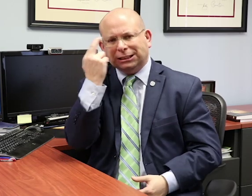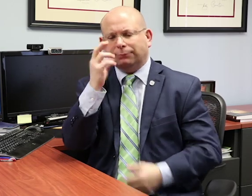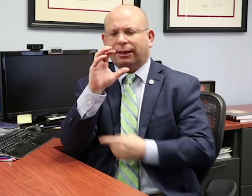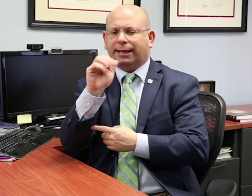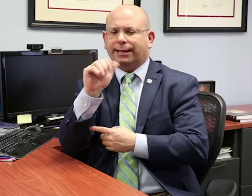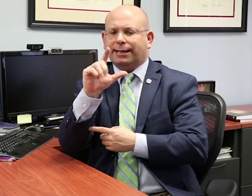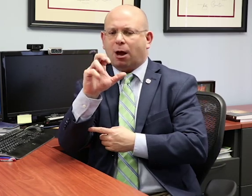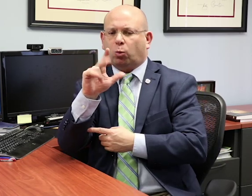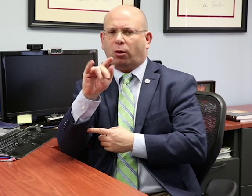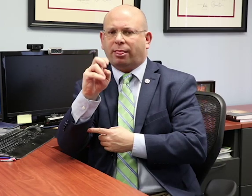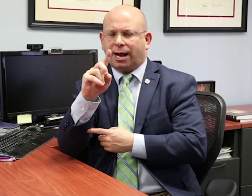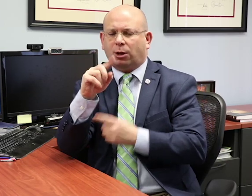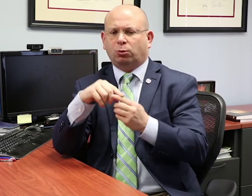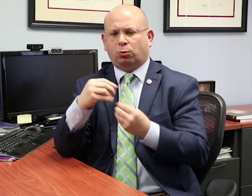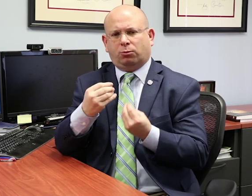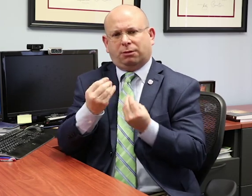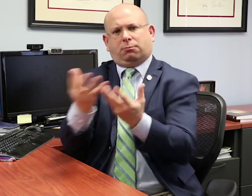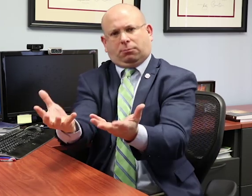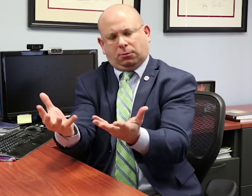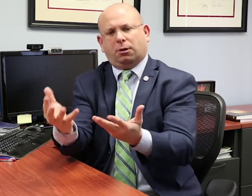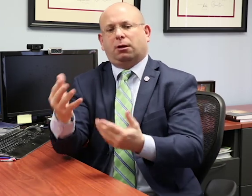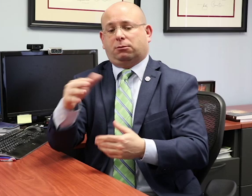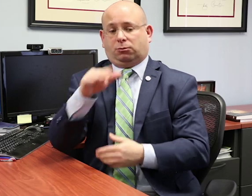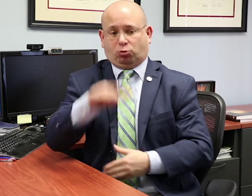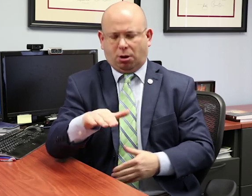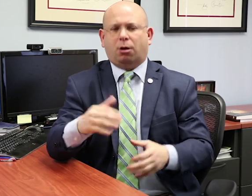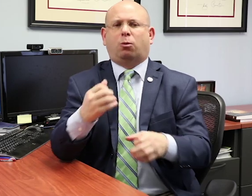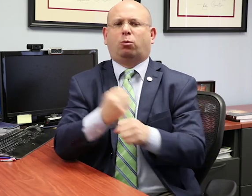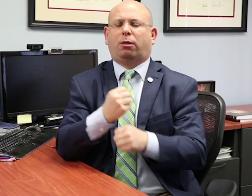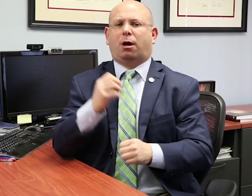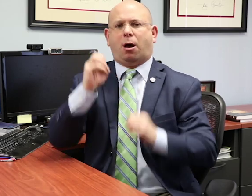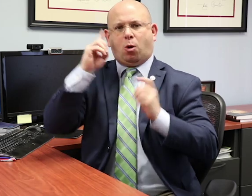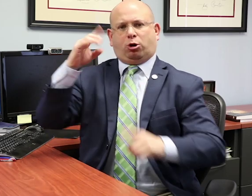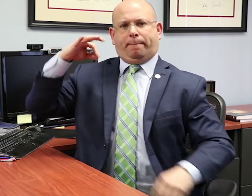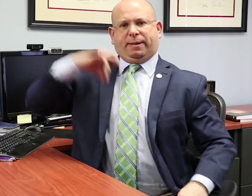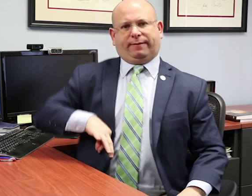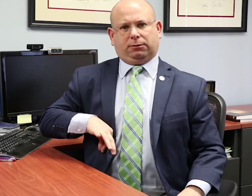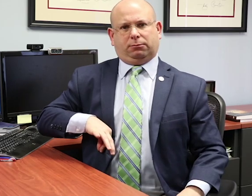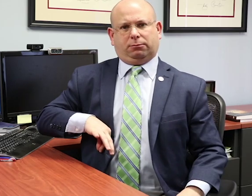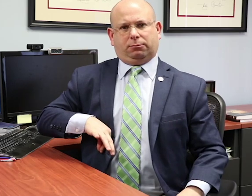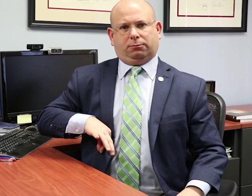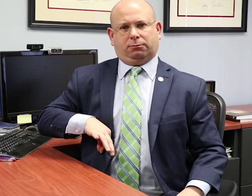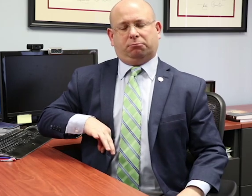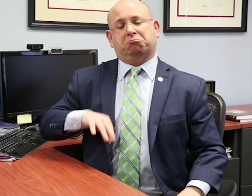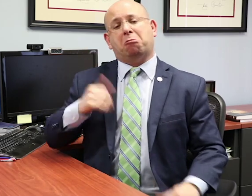a disability an IEP that is "reasonably calculated to enable the child to receive educational benefits" and